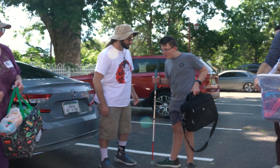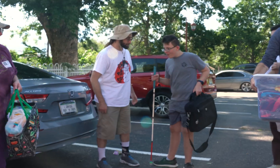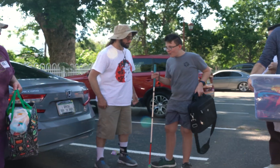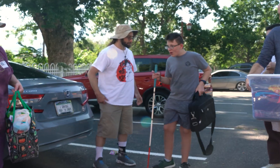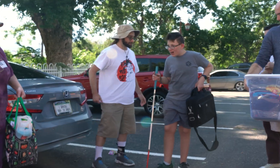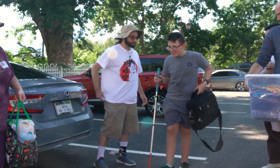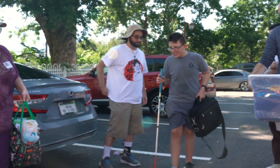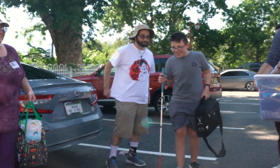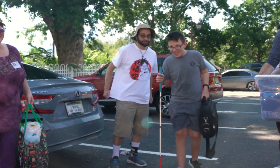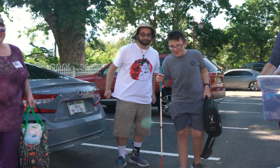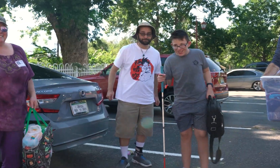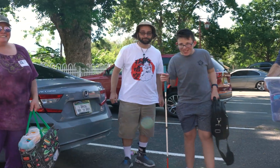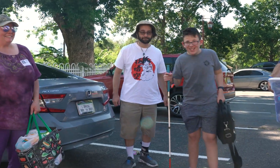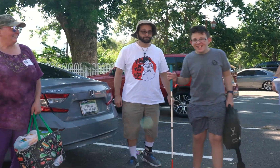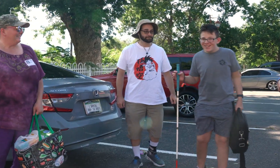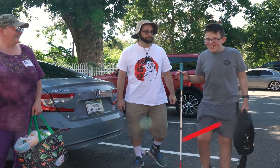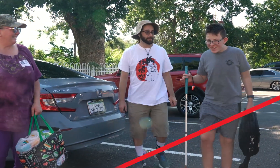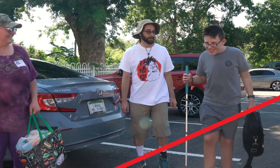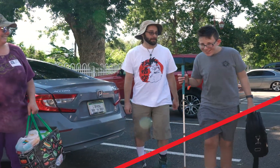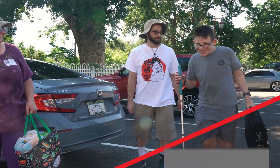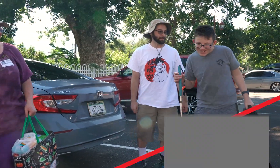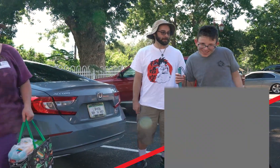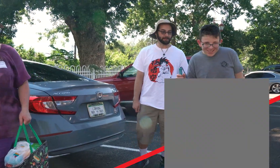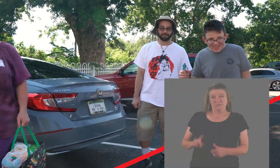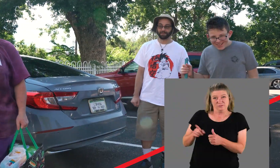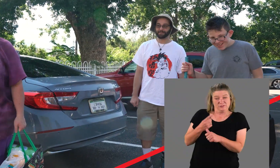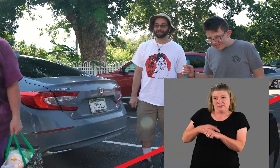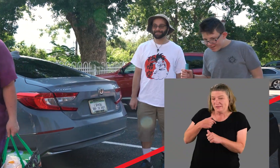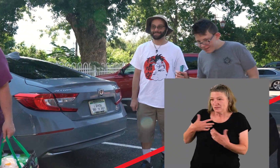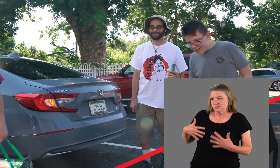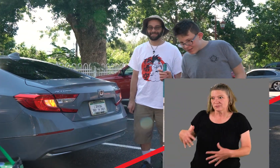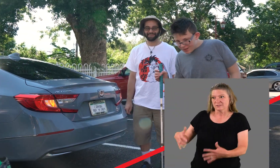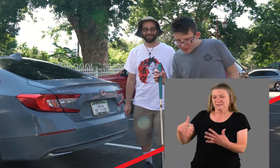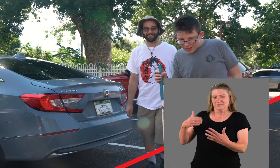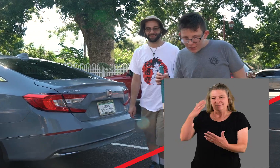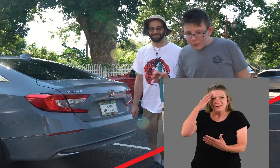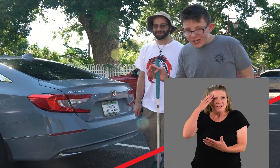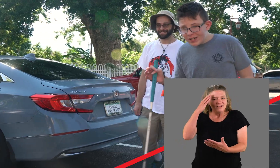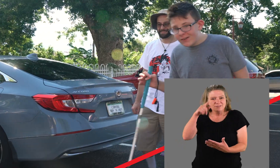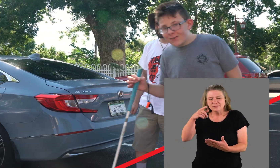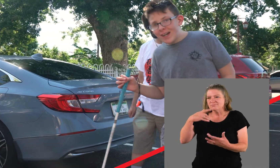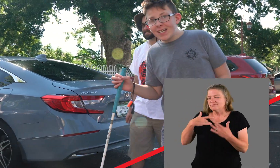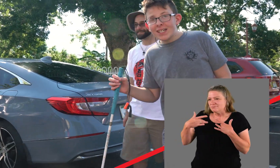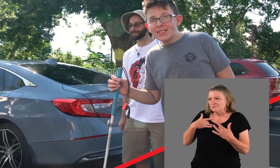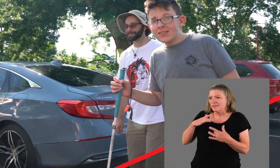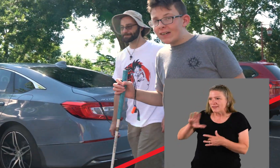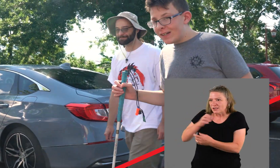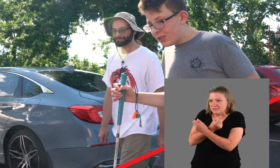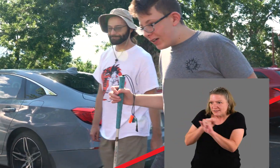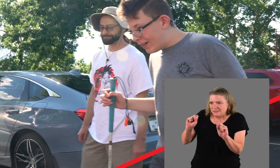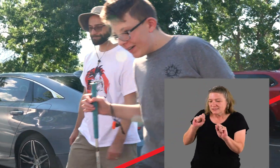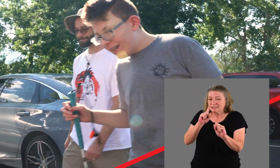(Audio description here) I was a little nervous at first. You know, you worry about their safety